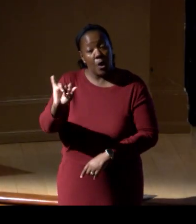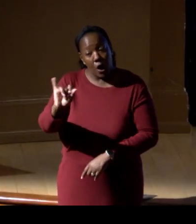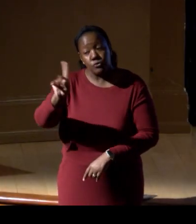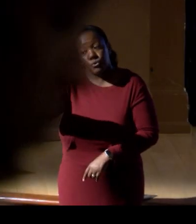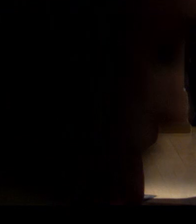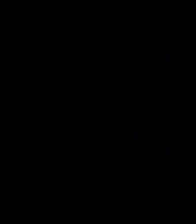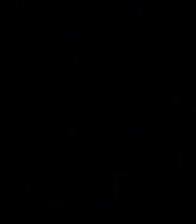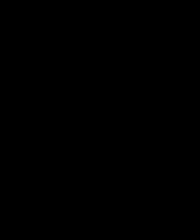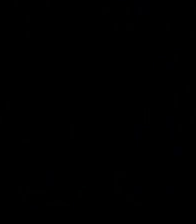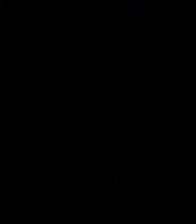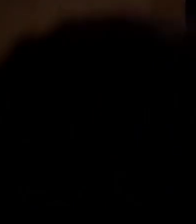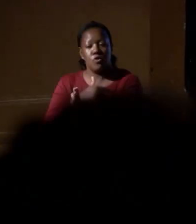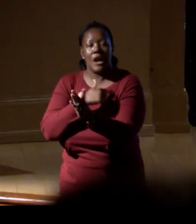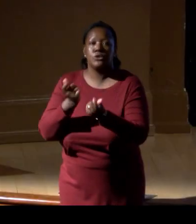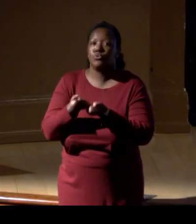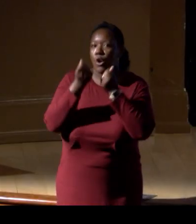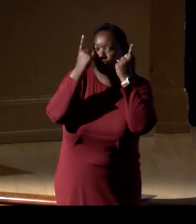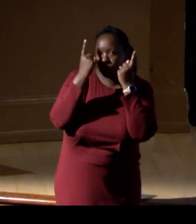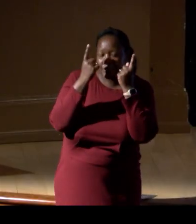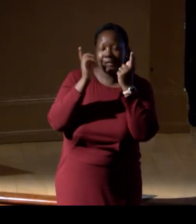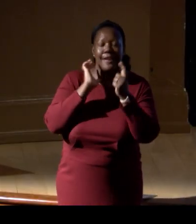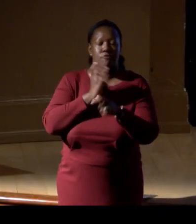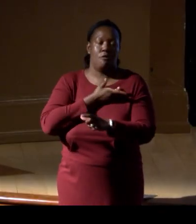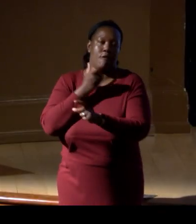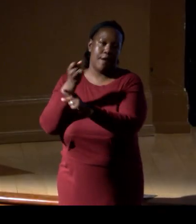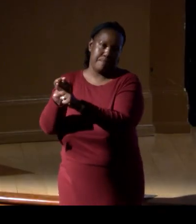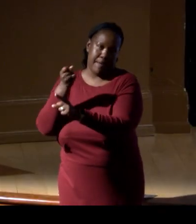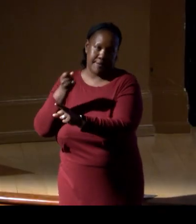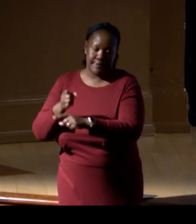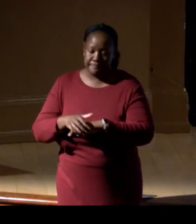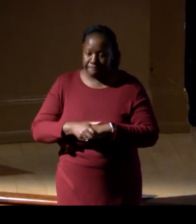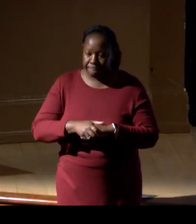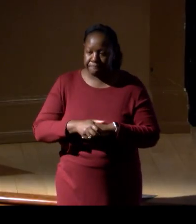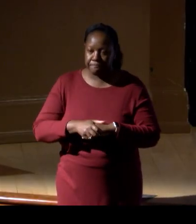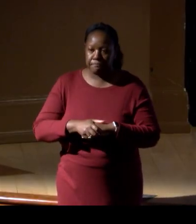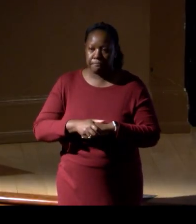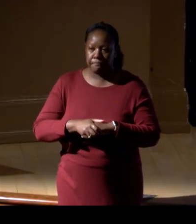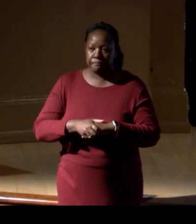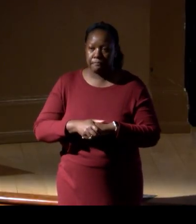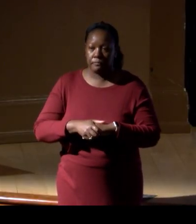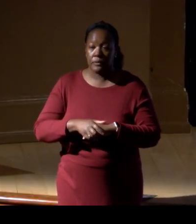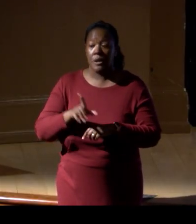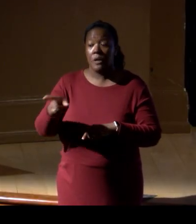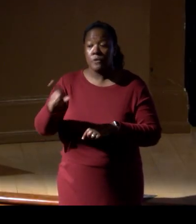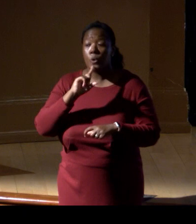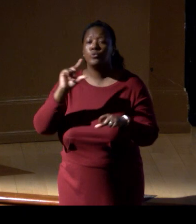to understand the magnitude of our impacts. Only those true baselines